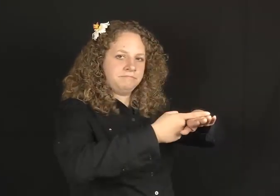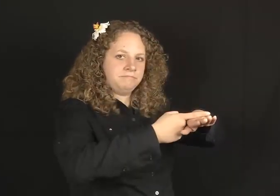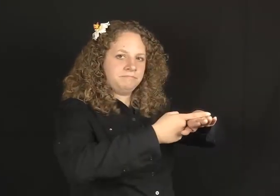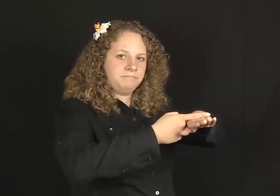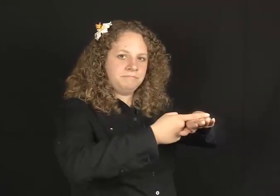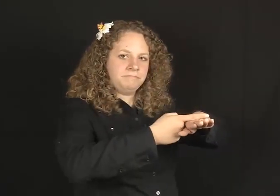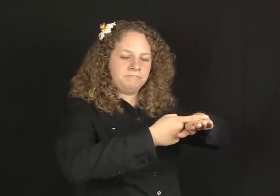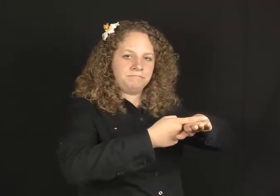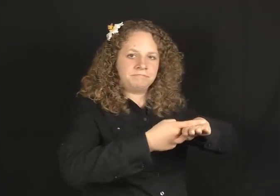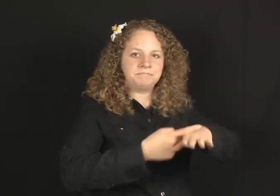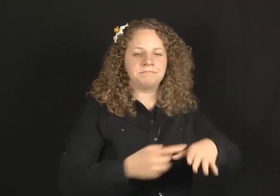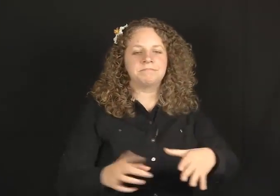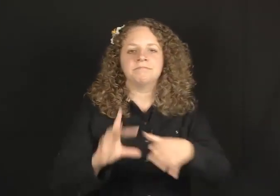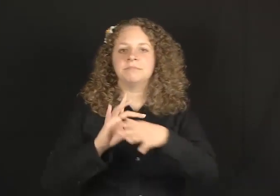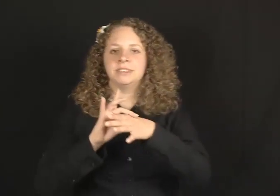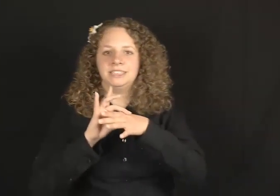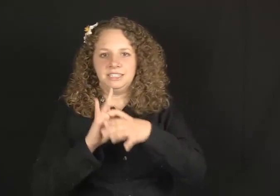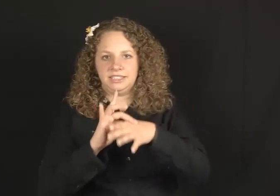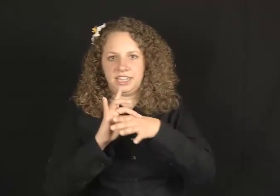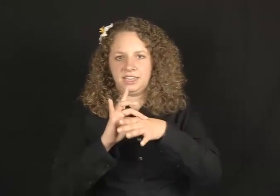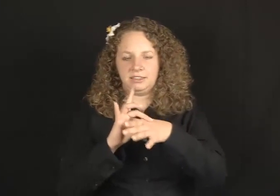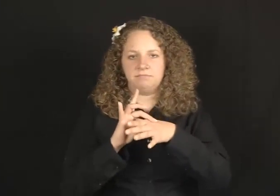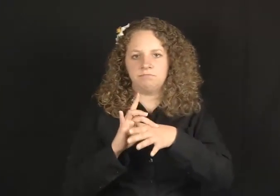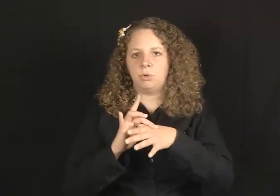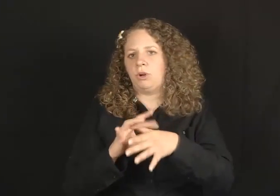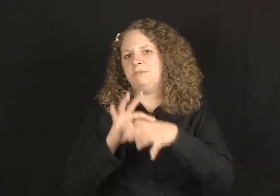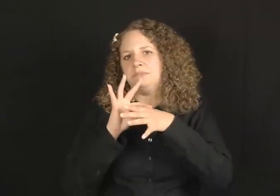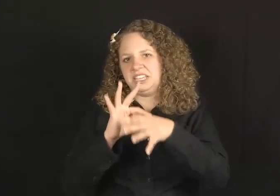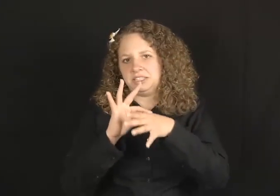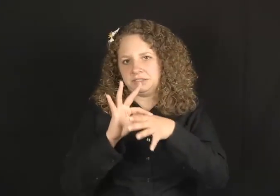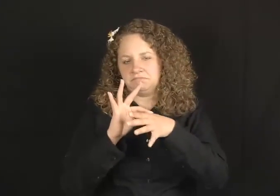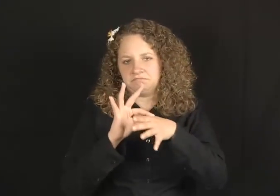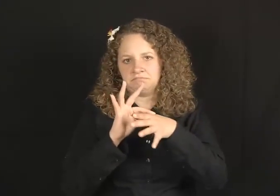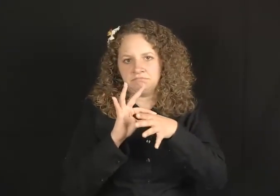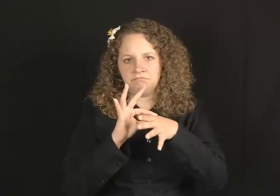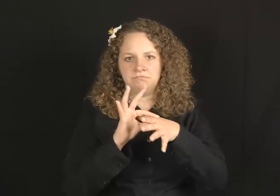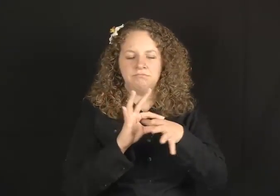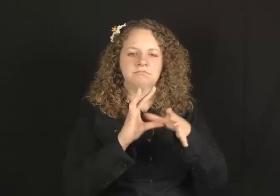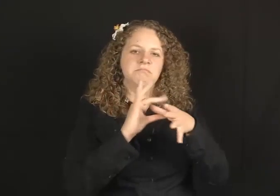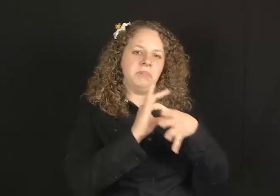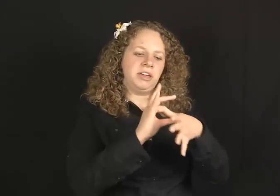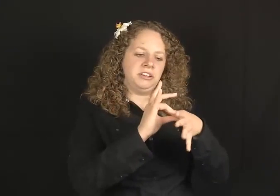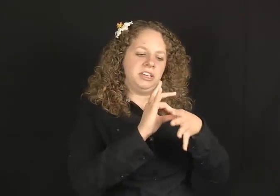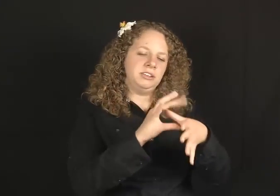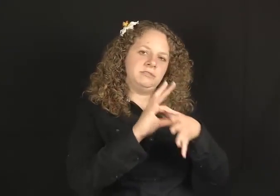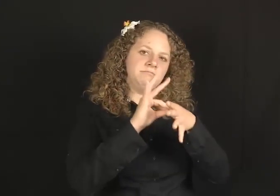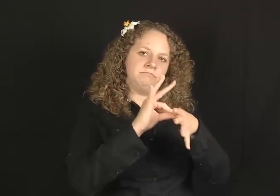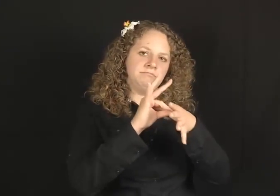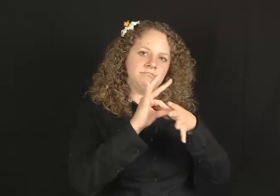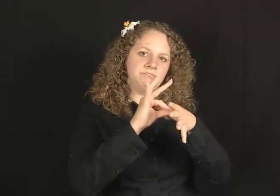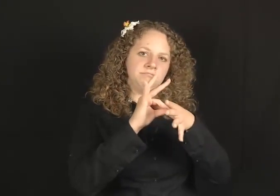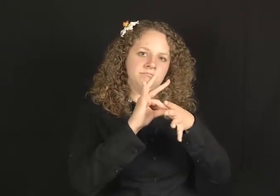the pen. STEAK or MEAT.